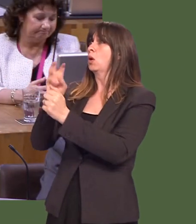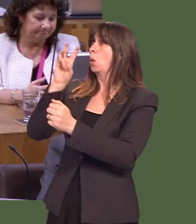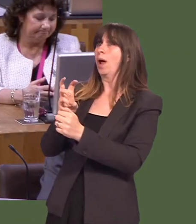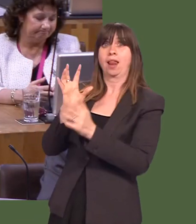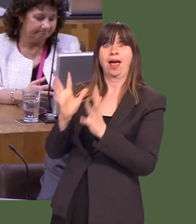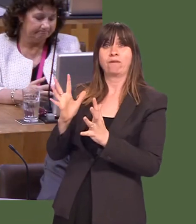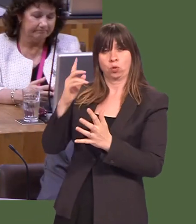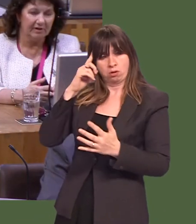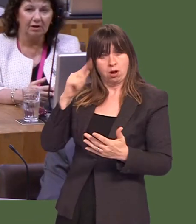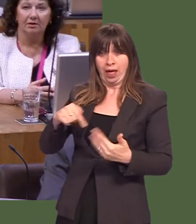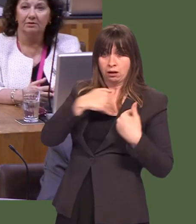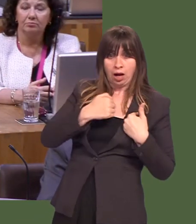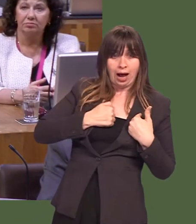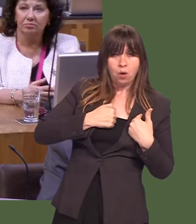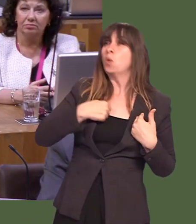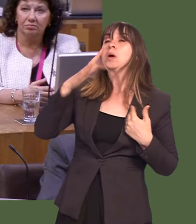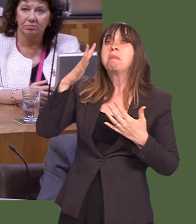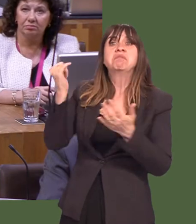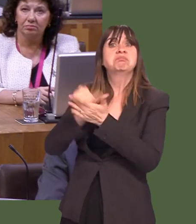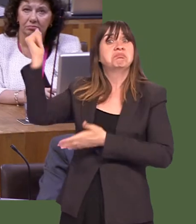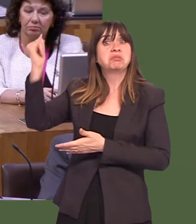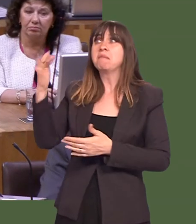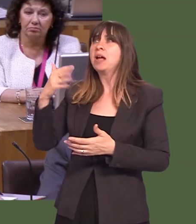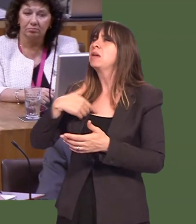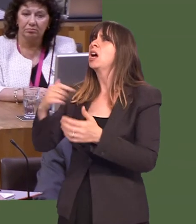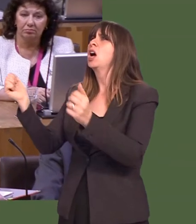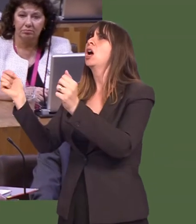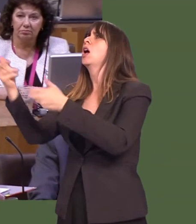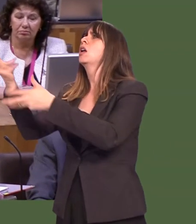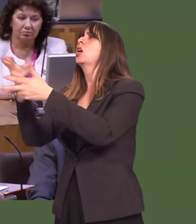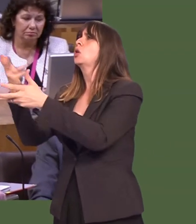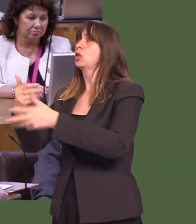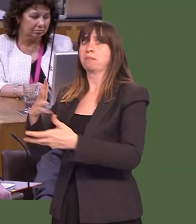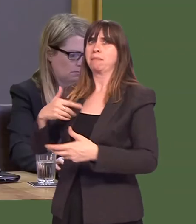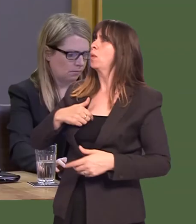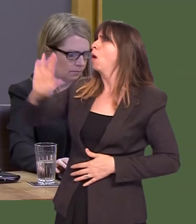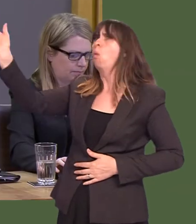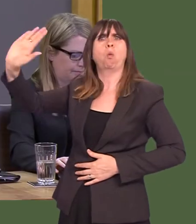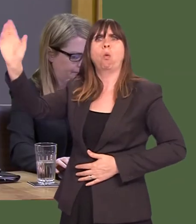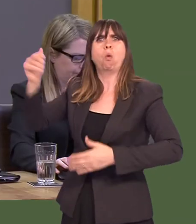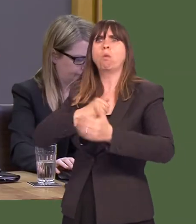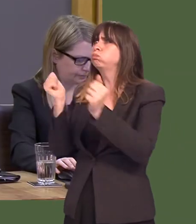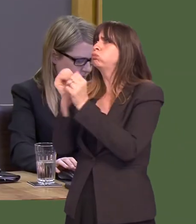even though we might virulently oppose any particular part of a trade agreement. That is hugely important.